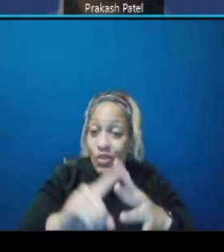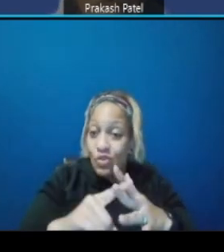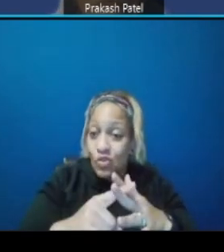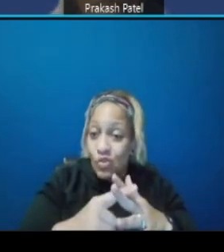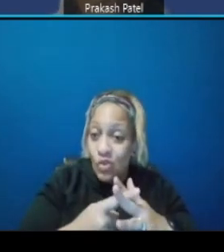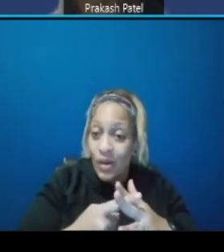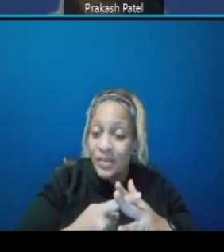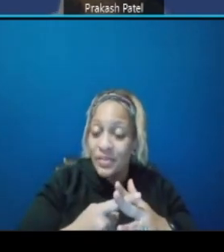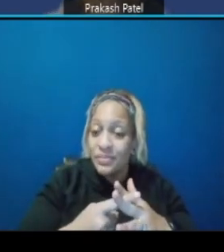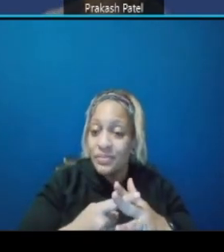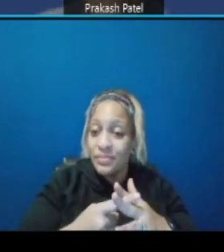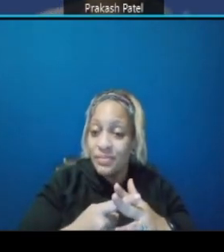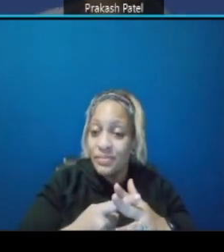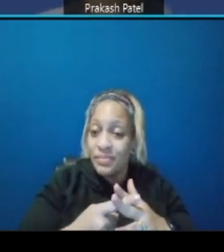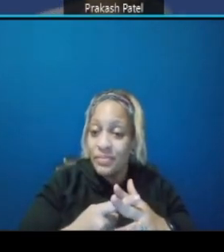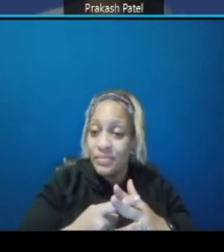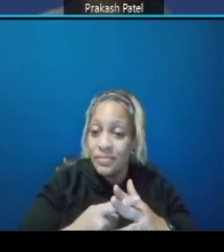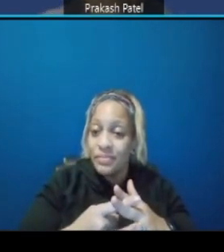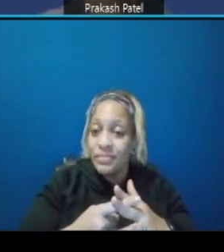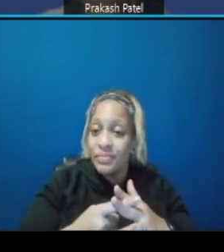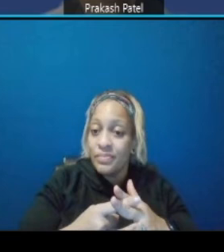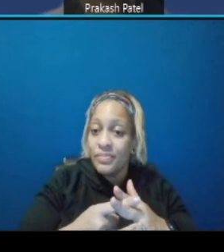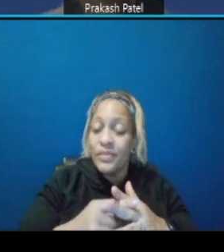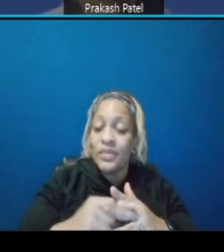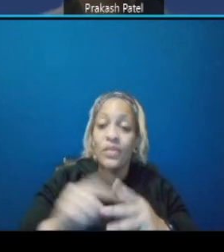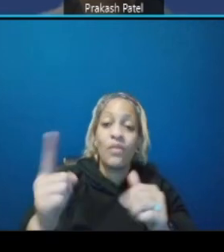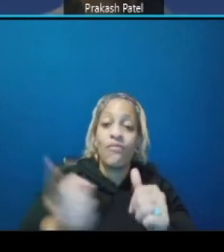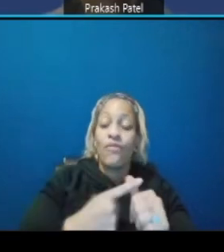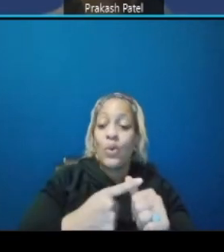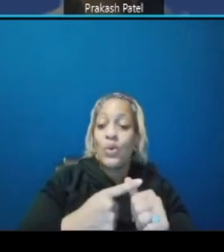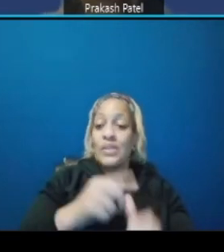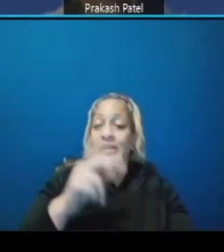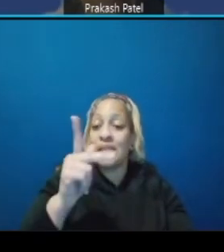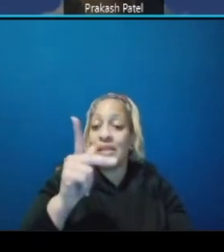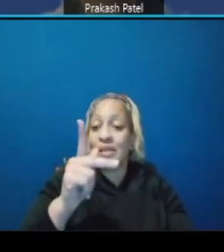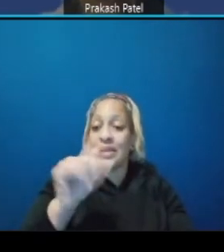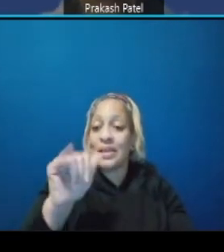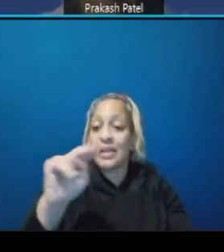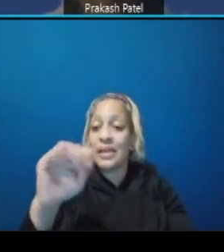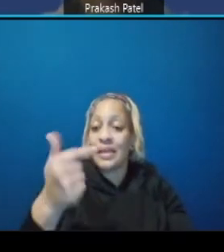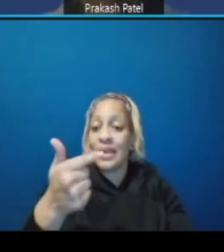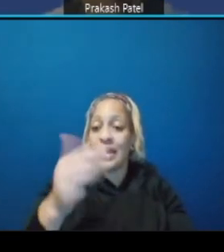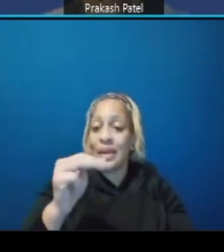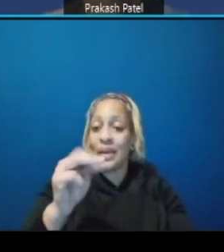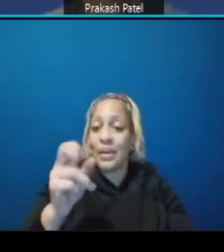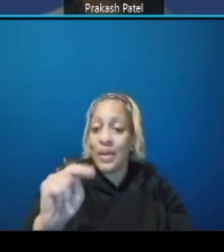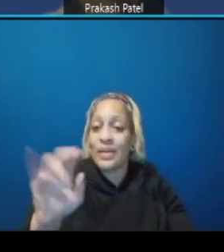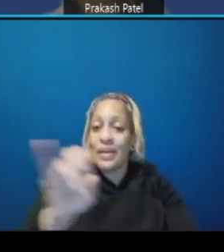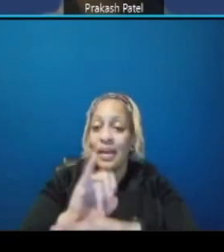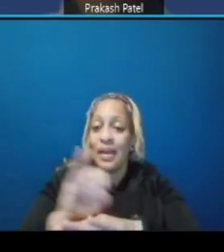uh the first uh kingman island bridge and underneath the walmart overpass that's when